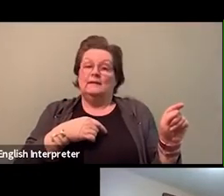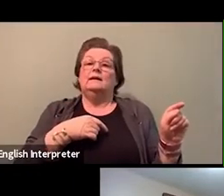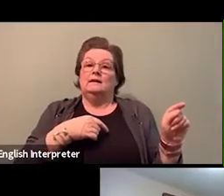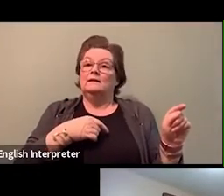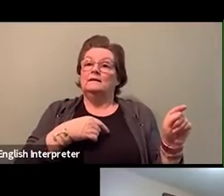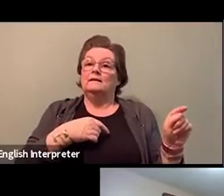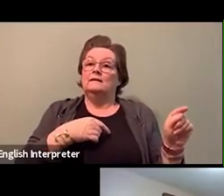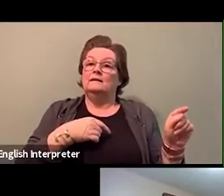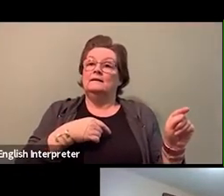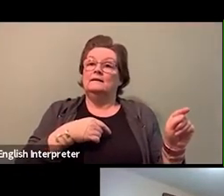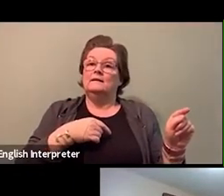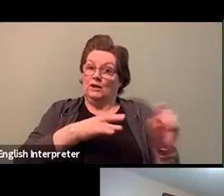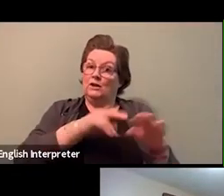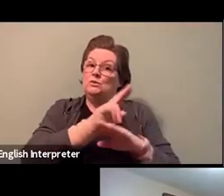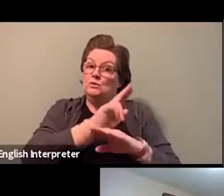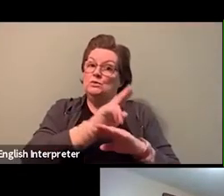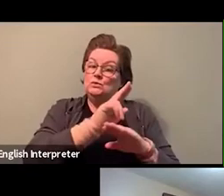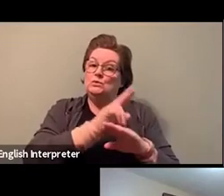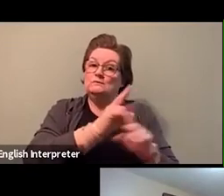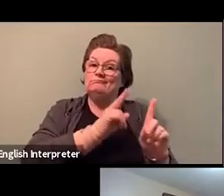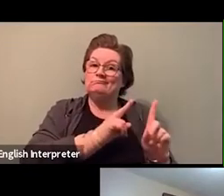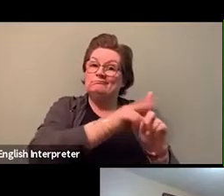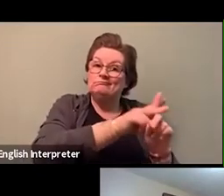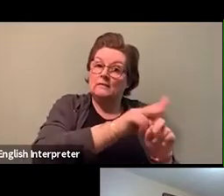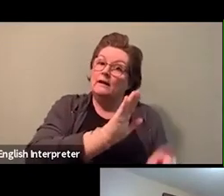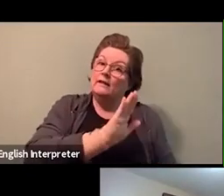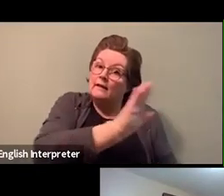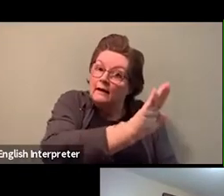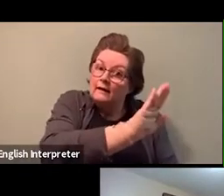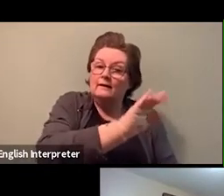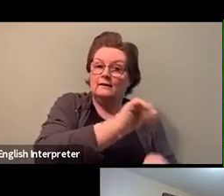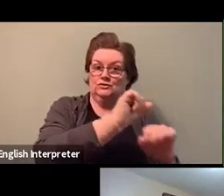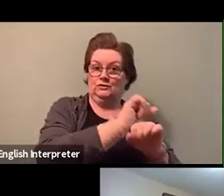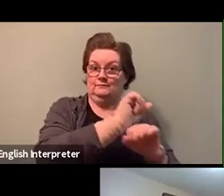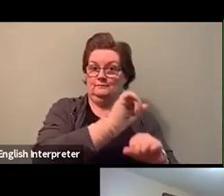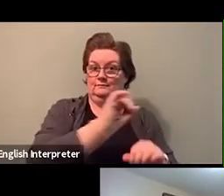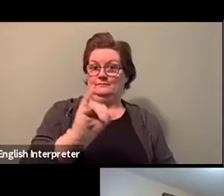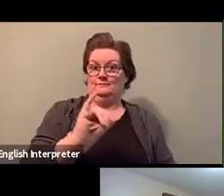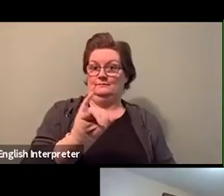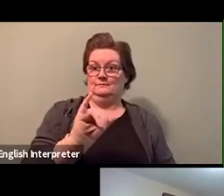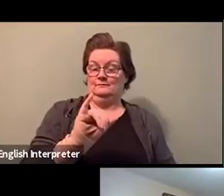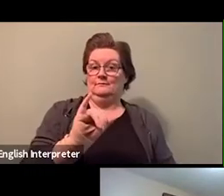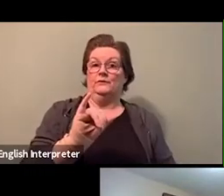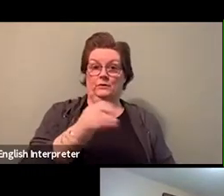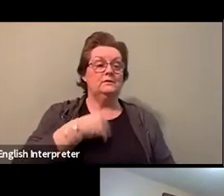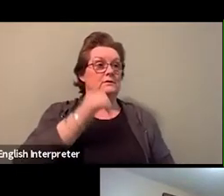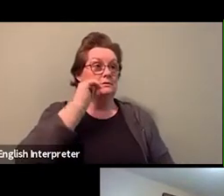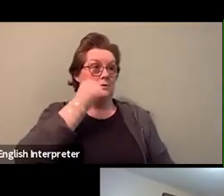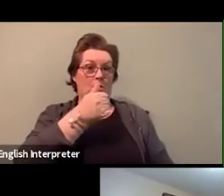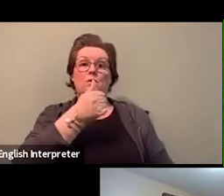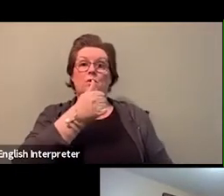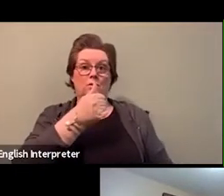to management positions. So now we're meeting tomorrow to identify the implementation of how that will work